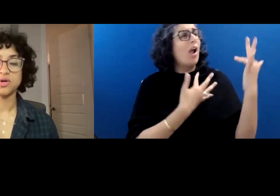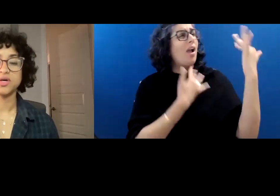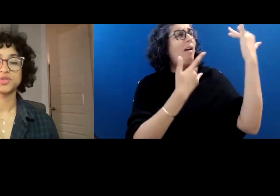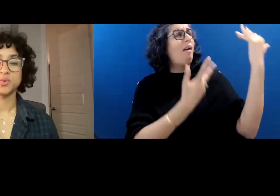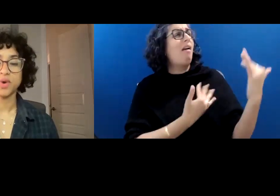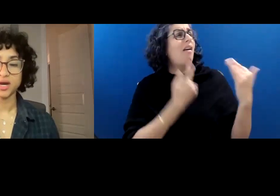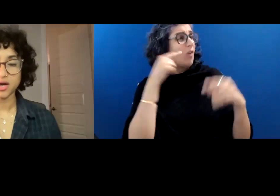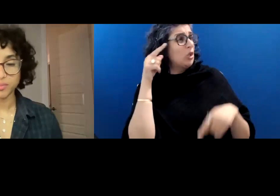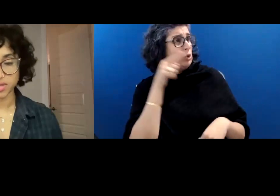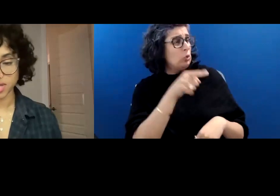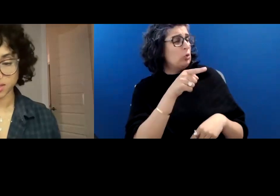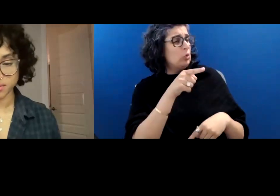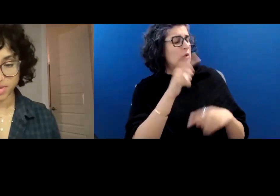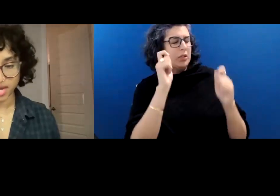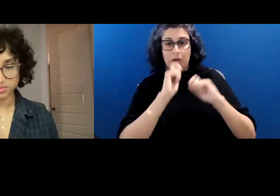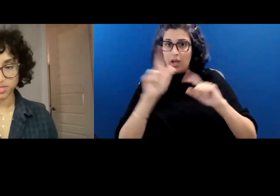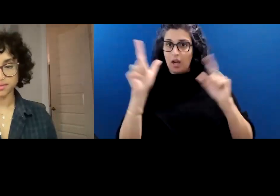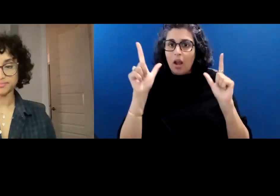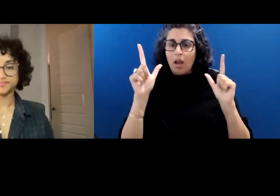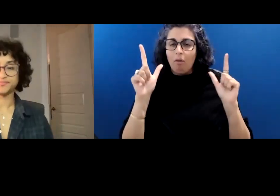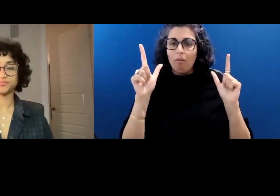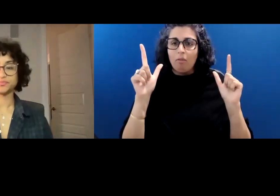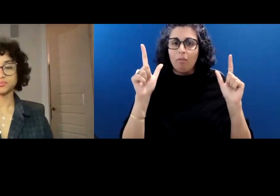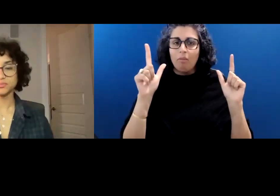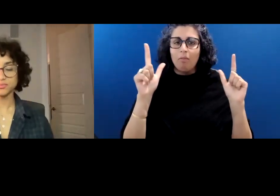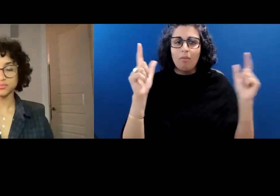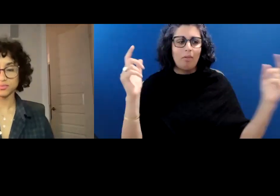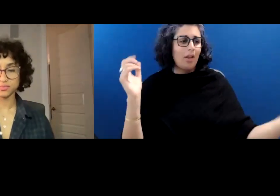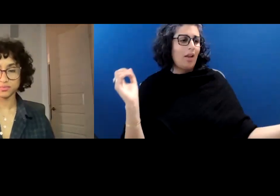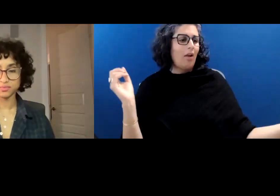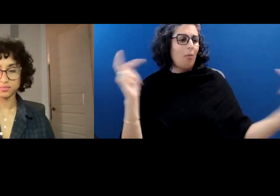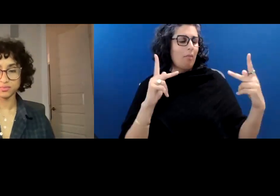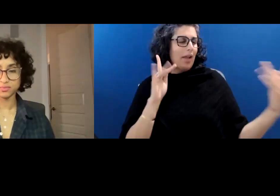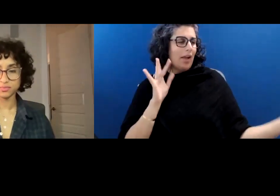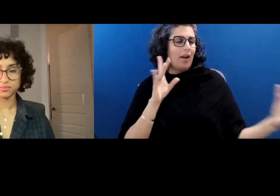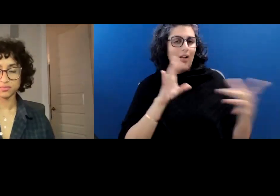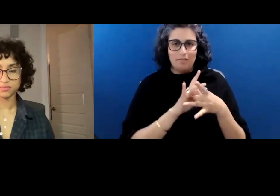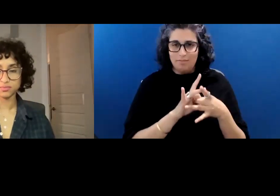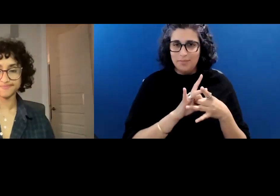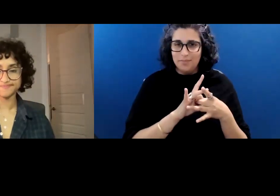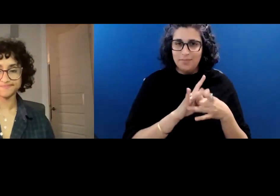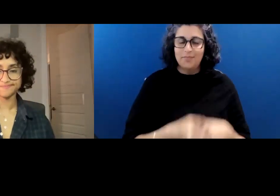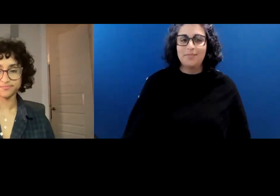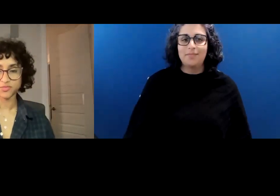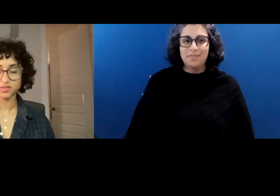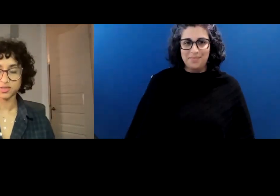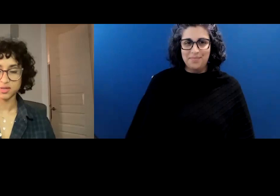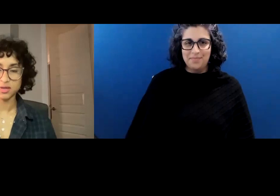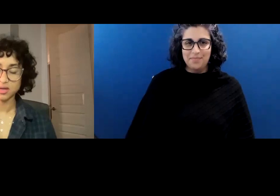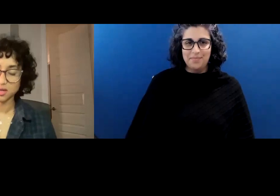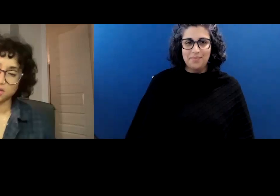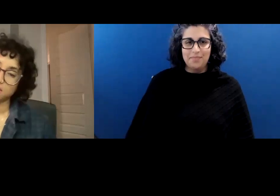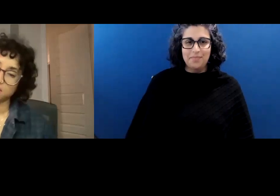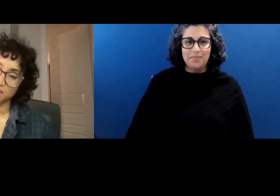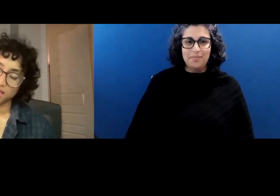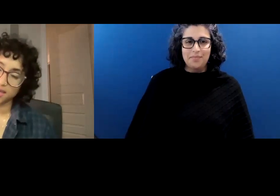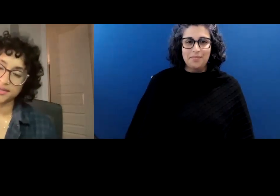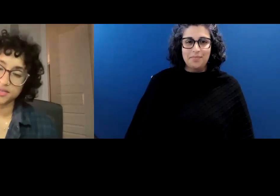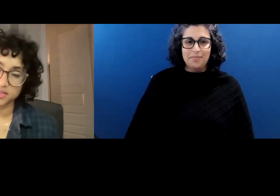you to wake up and come back to me.